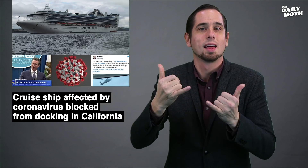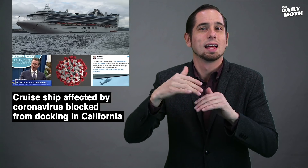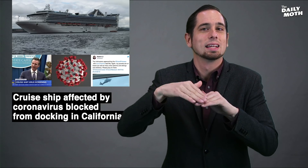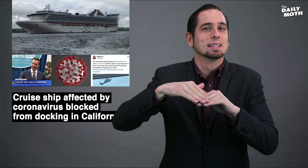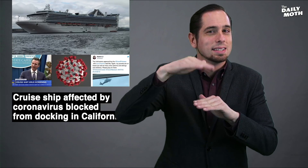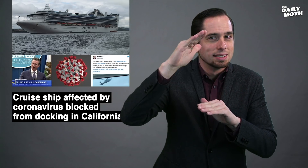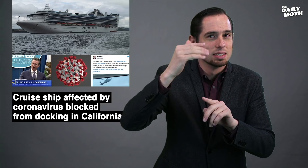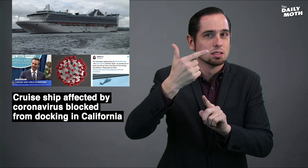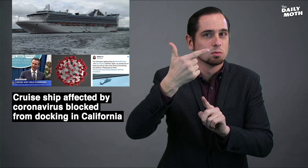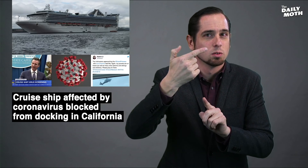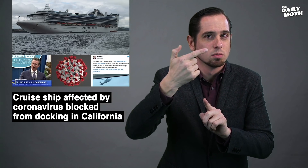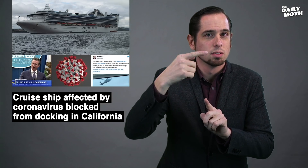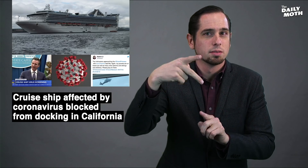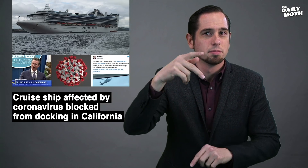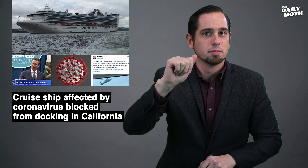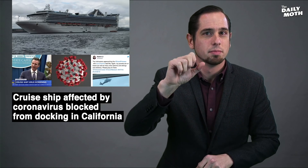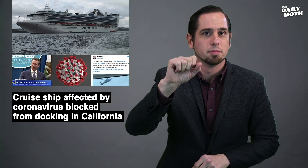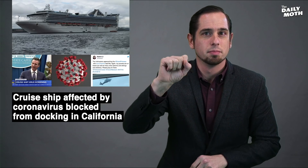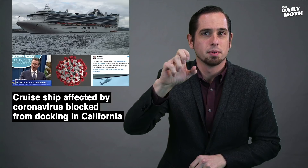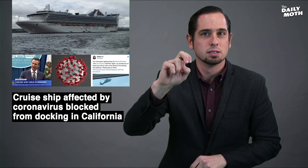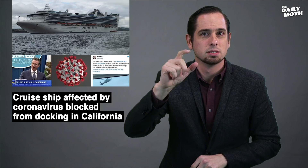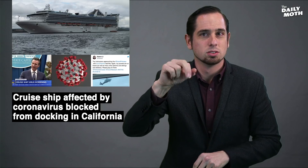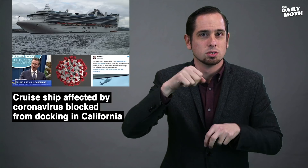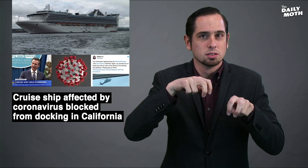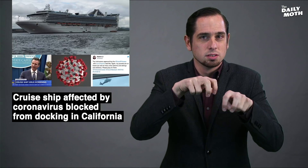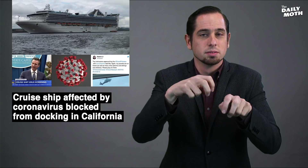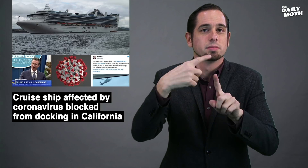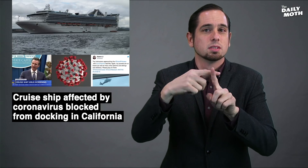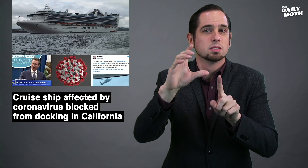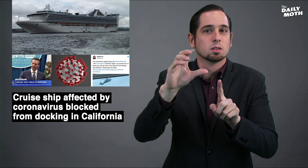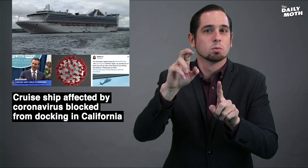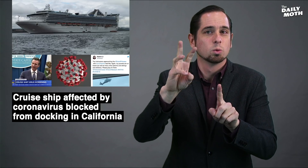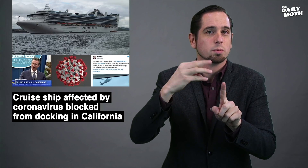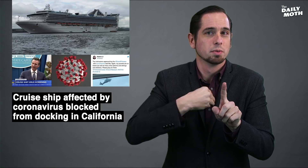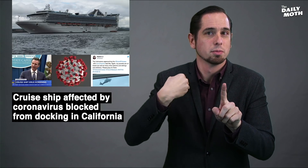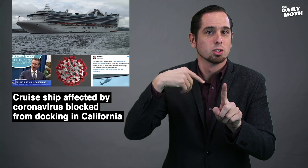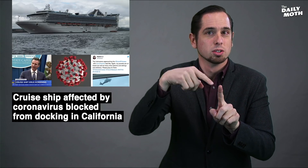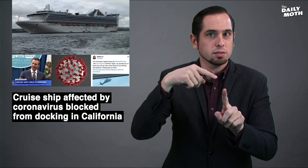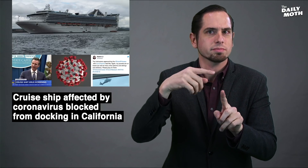There are at least 21 passengers and crew members